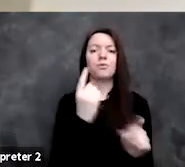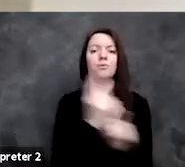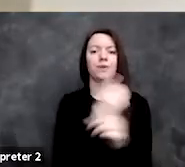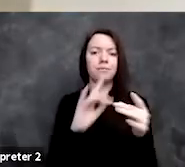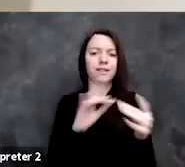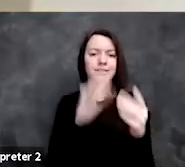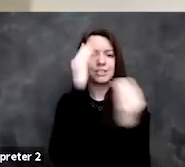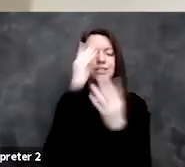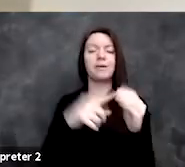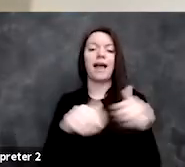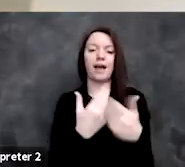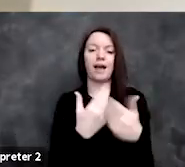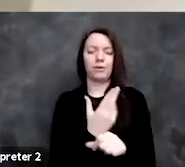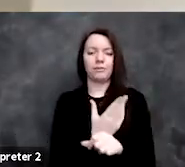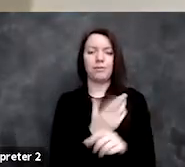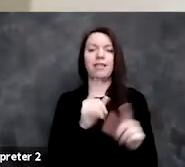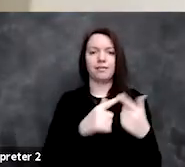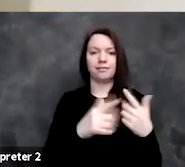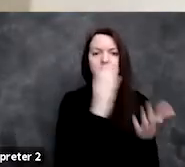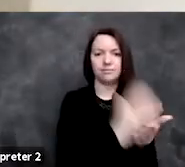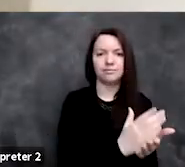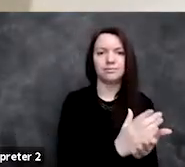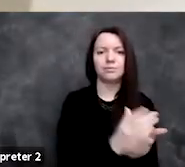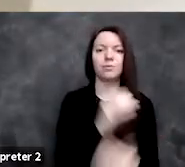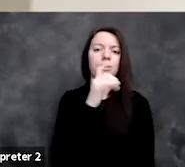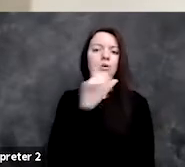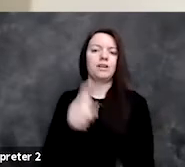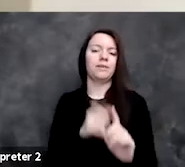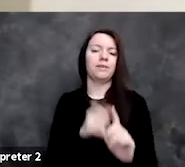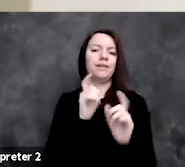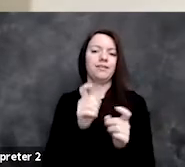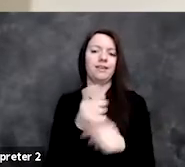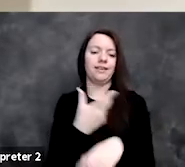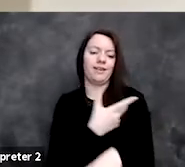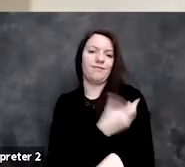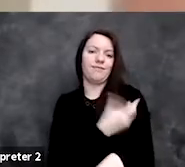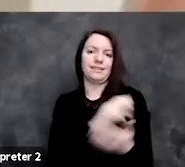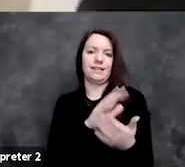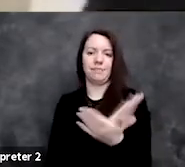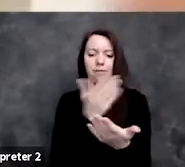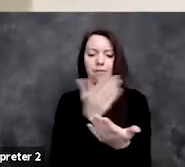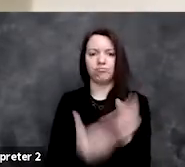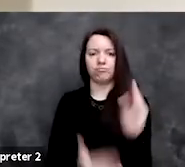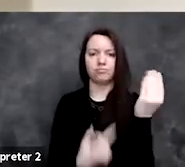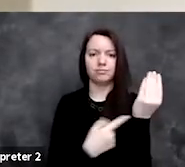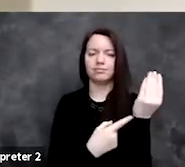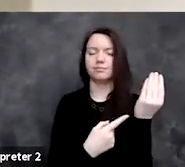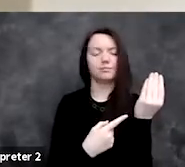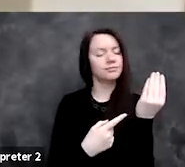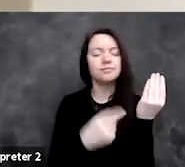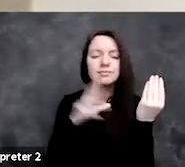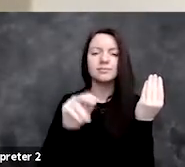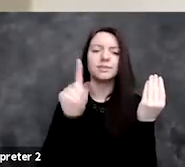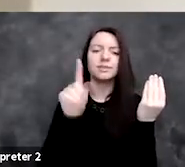You know, we don't need to be giving a vaccine passport, we need to have better information on vaccination